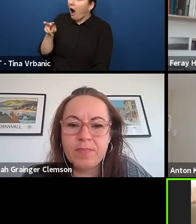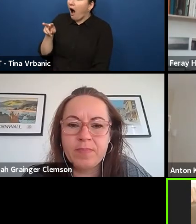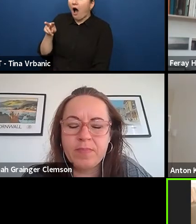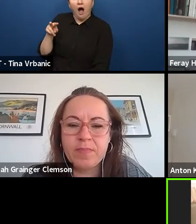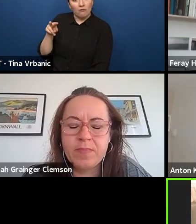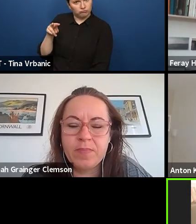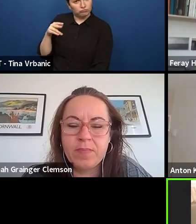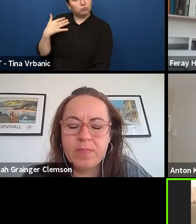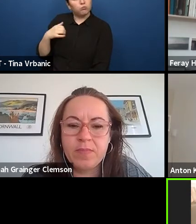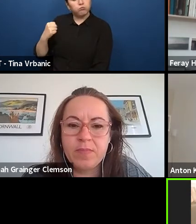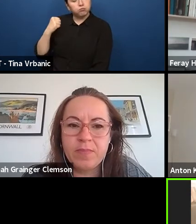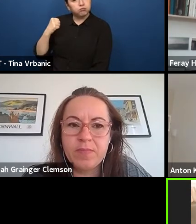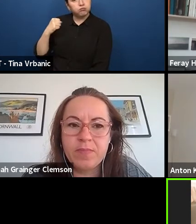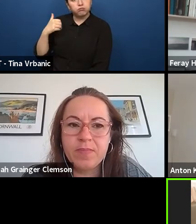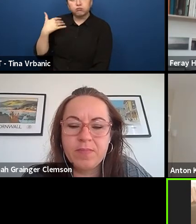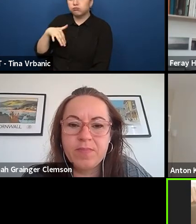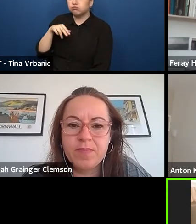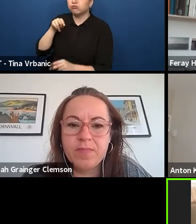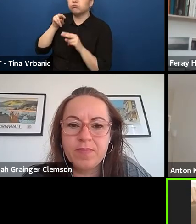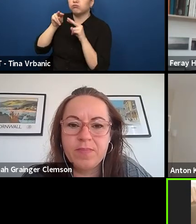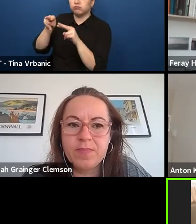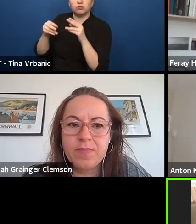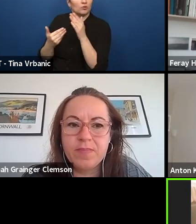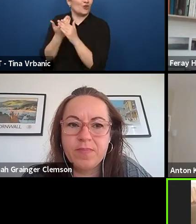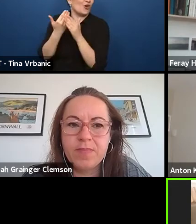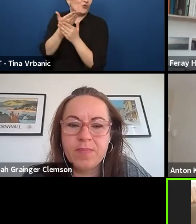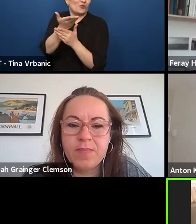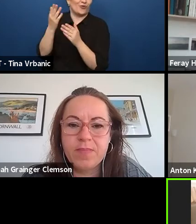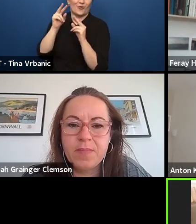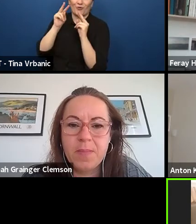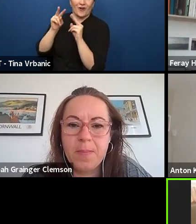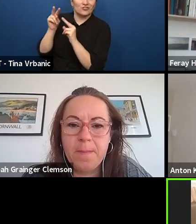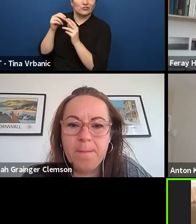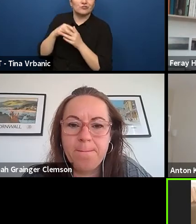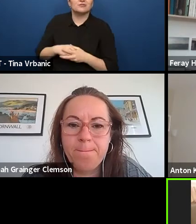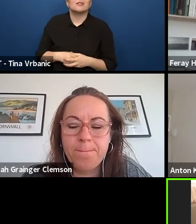that we have heard before. But the experience